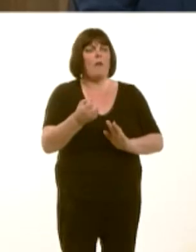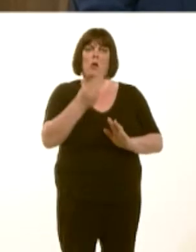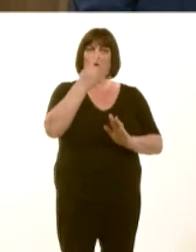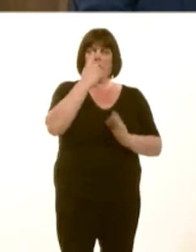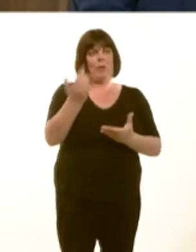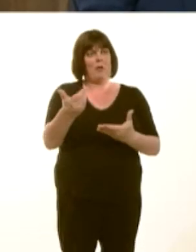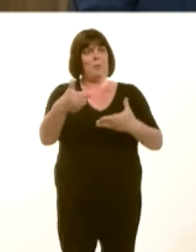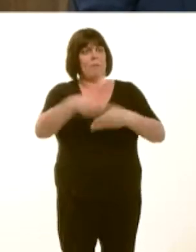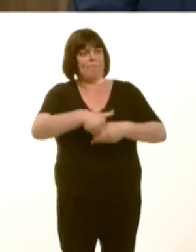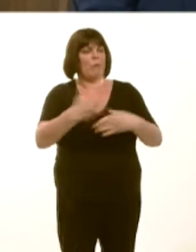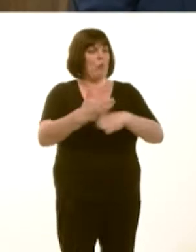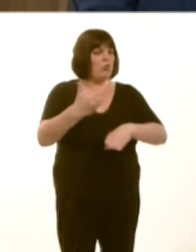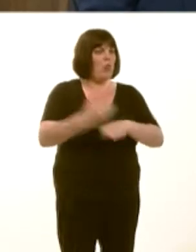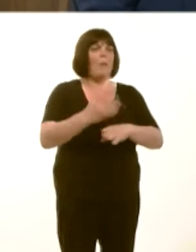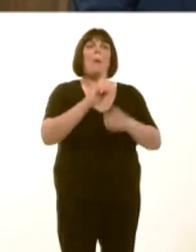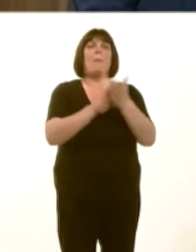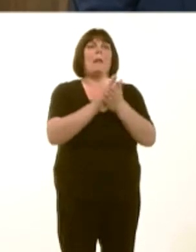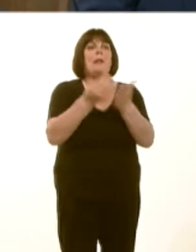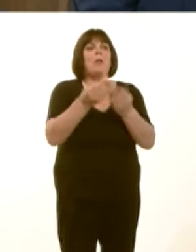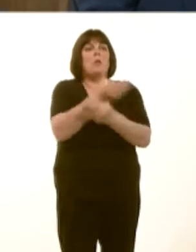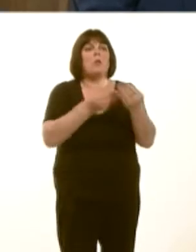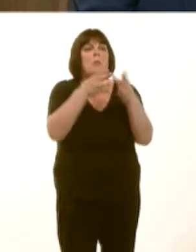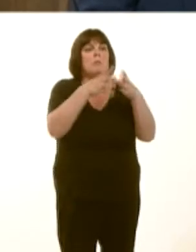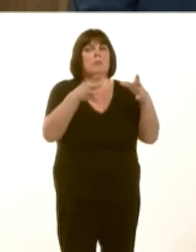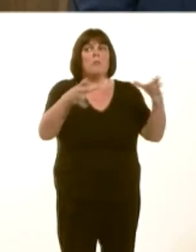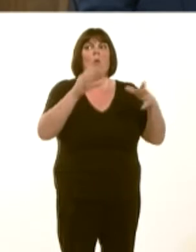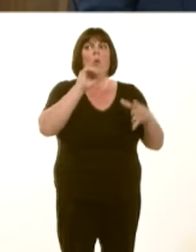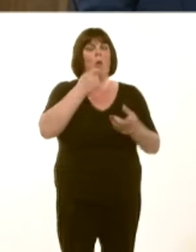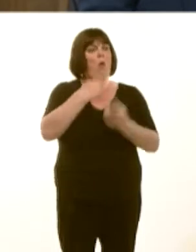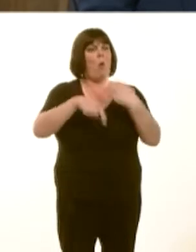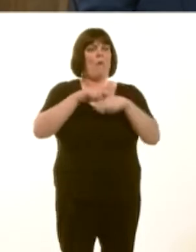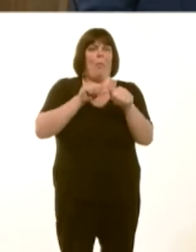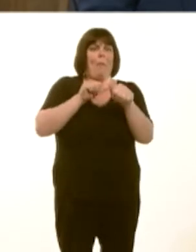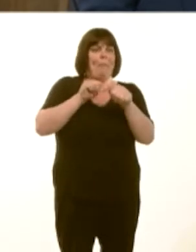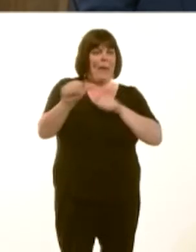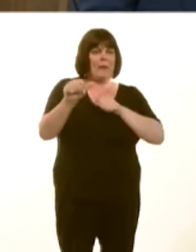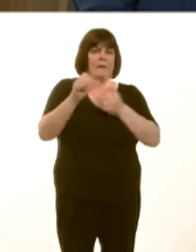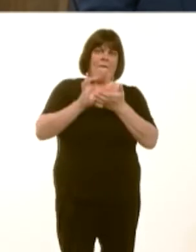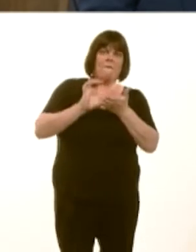and we have done our bit as a Government, having the best figures for foreign direct investment for 30 years.